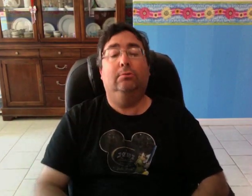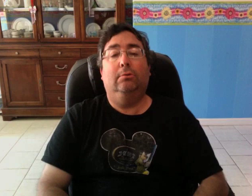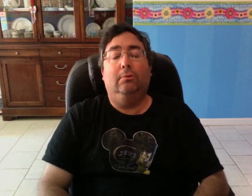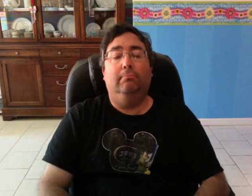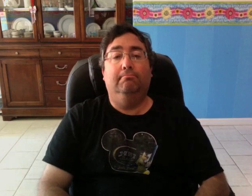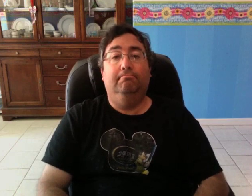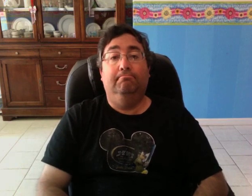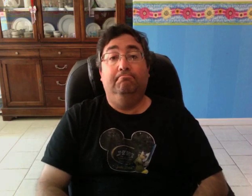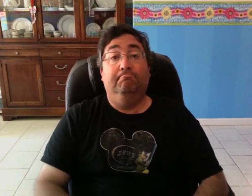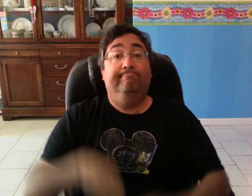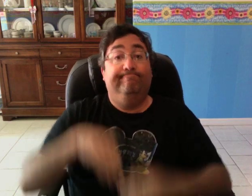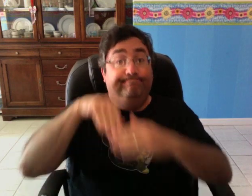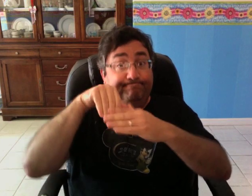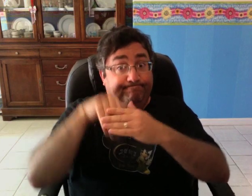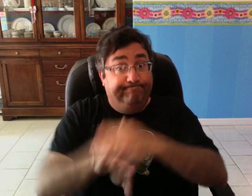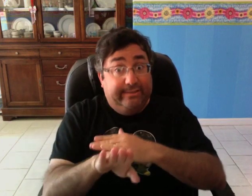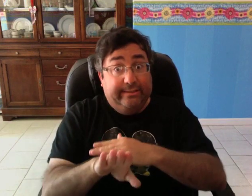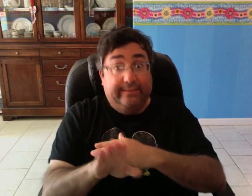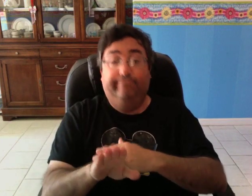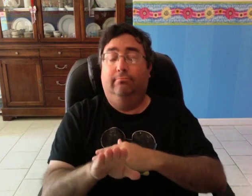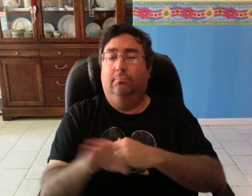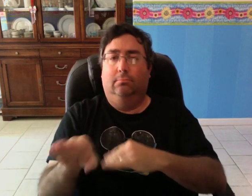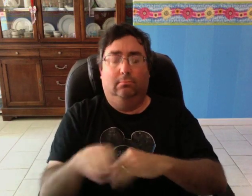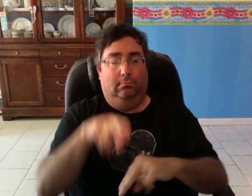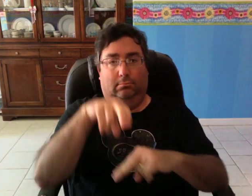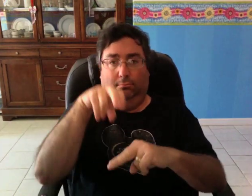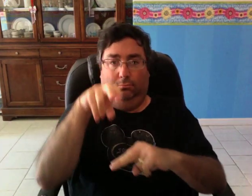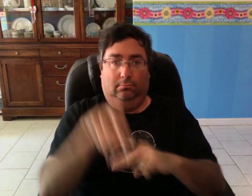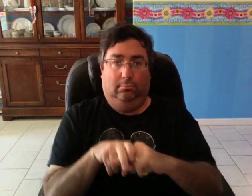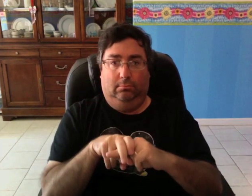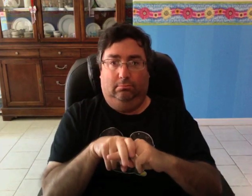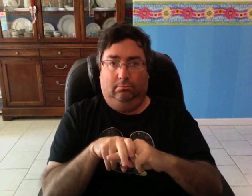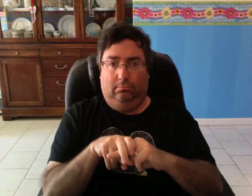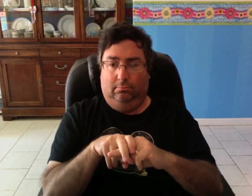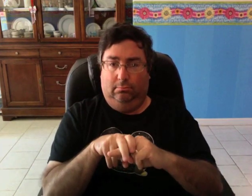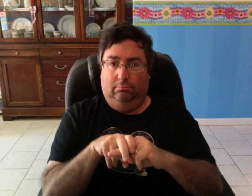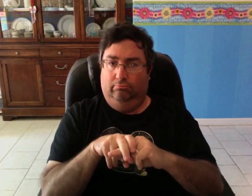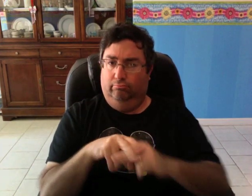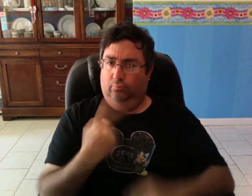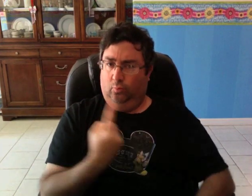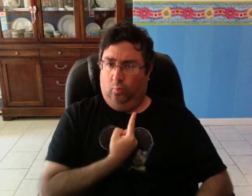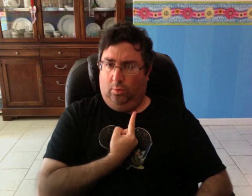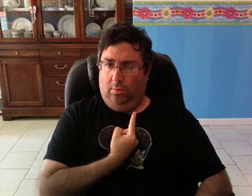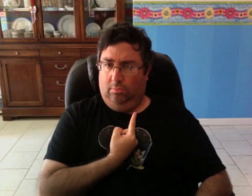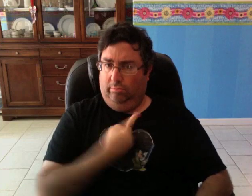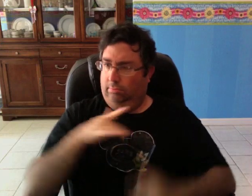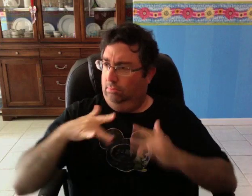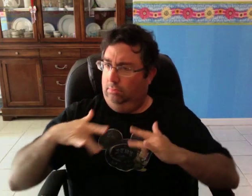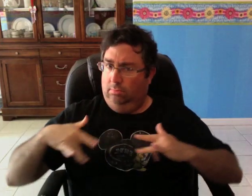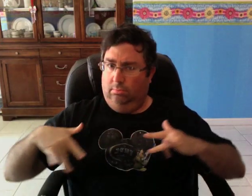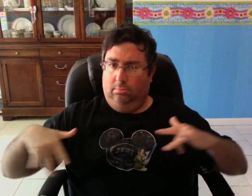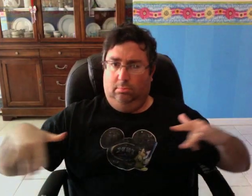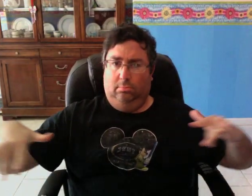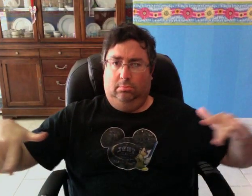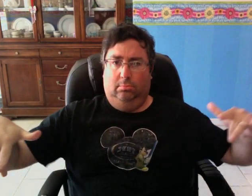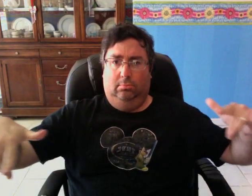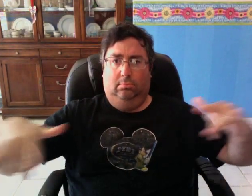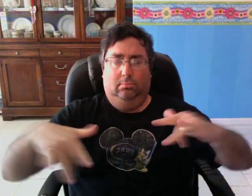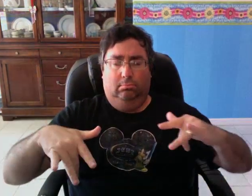When I got there, and sat down, there was nobody else there.